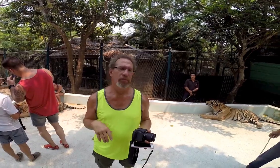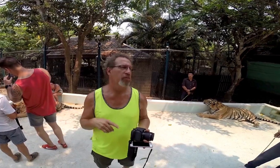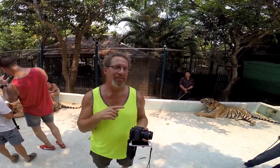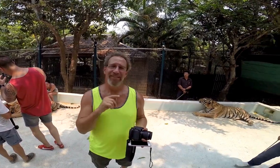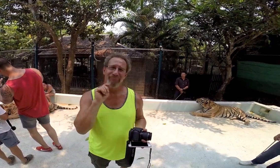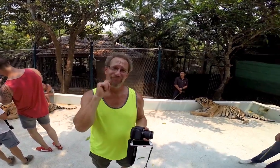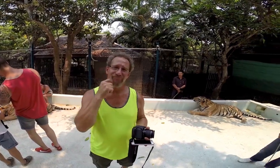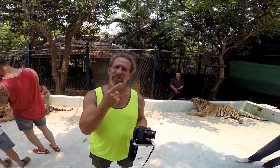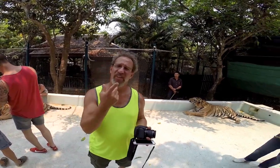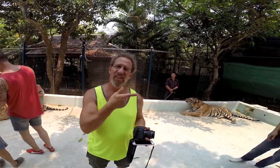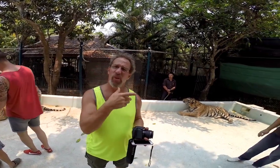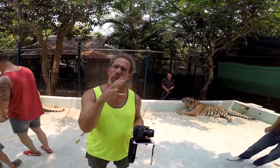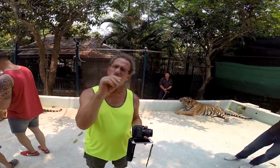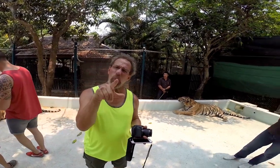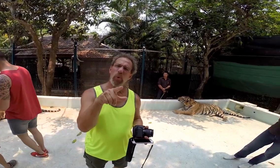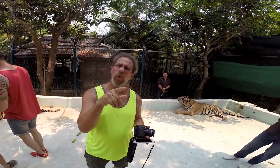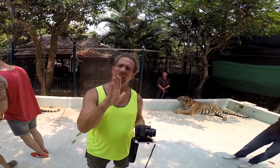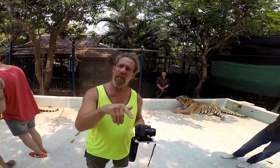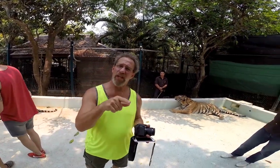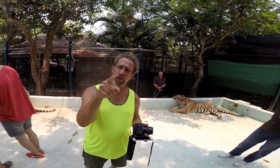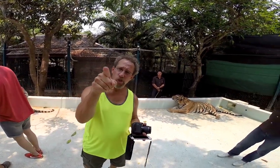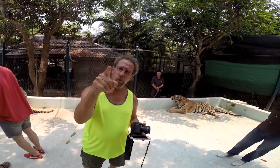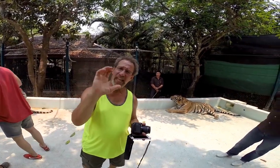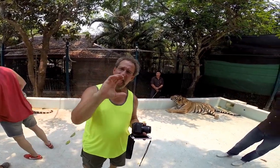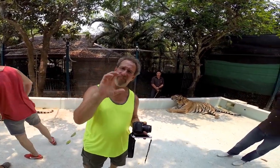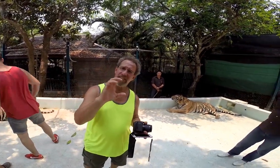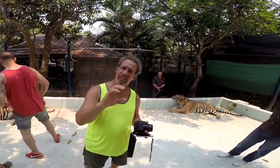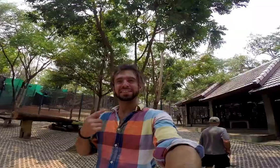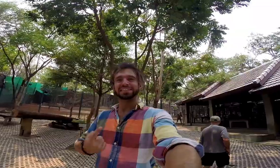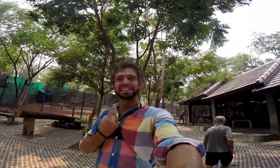It was cool, the tiger's cooler than Calvin. My father just insulted me? haha.